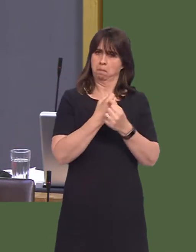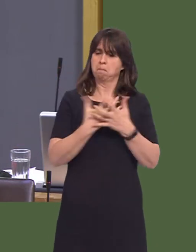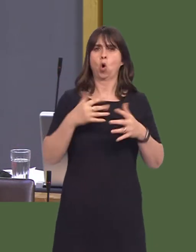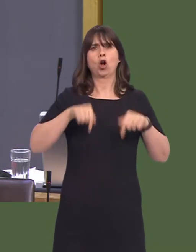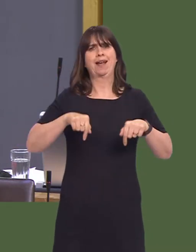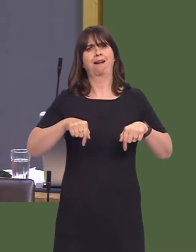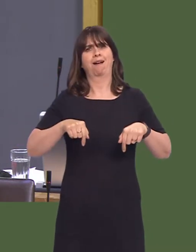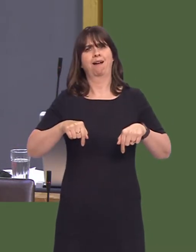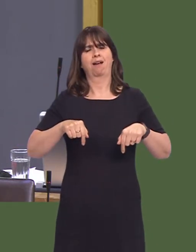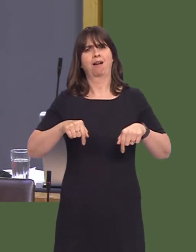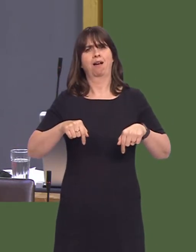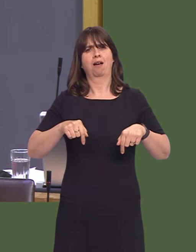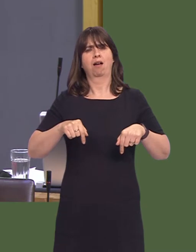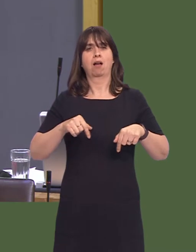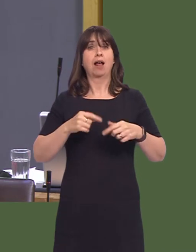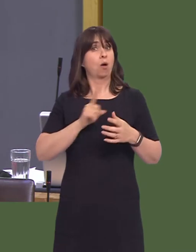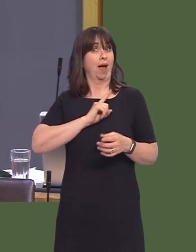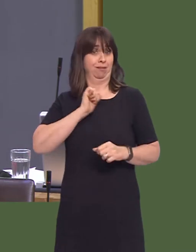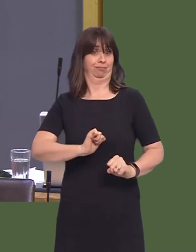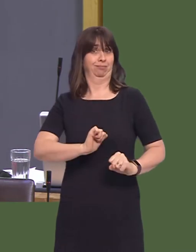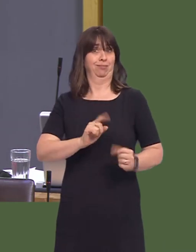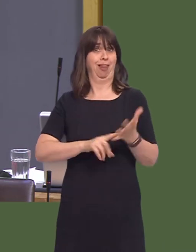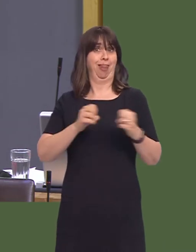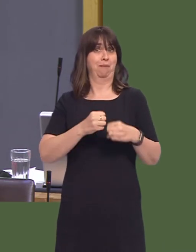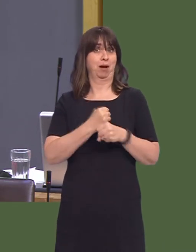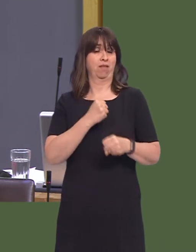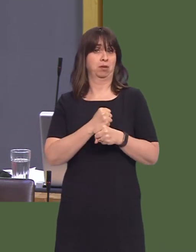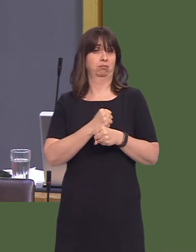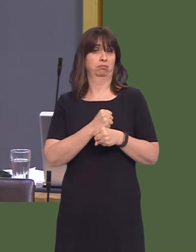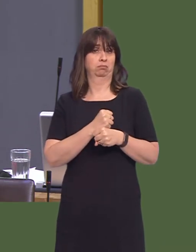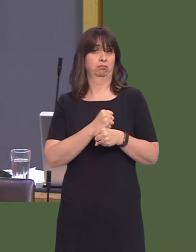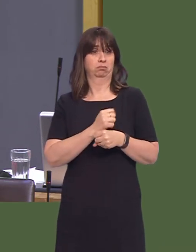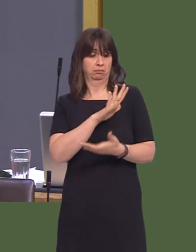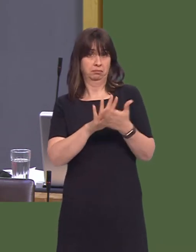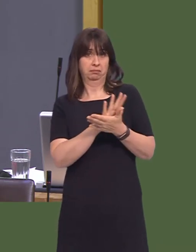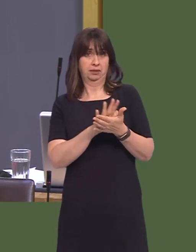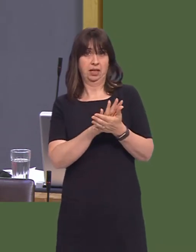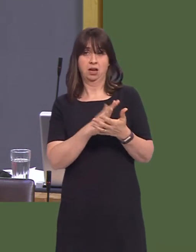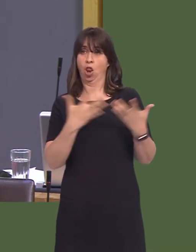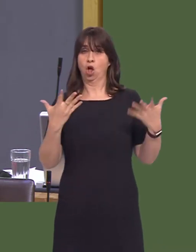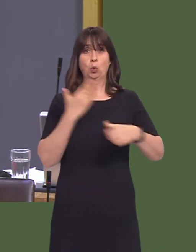another way, under a Labour Government, more people per head of the population are in unstable,